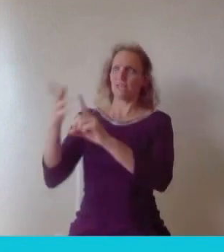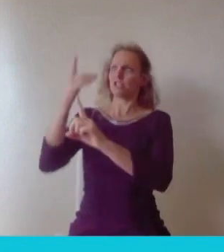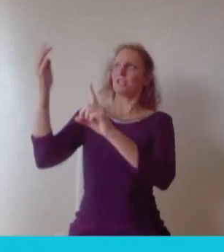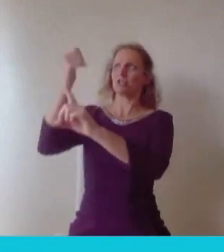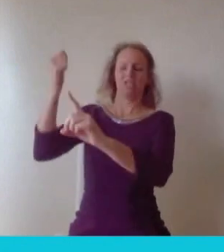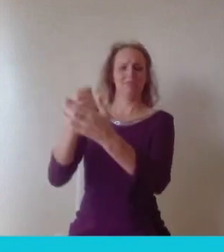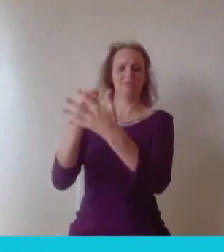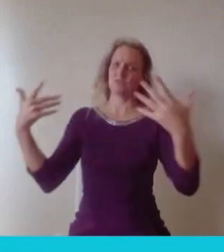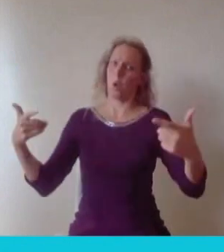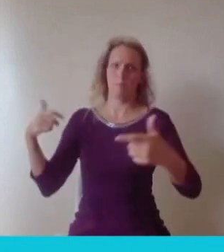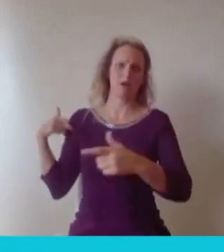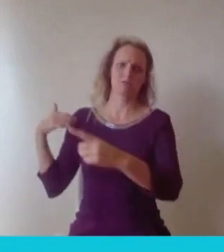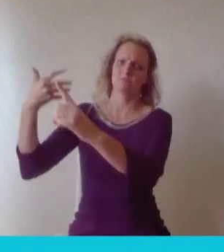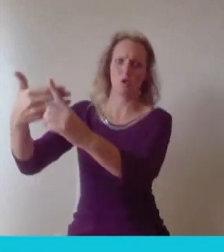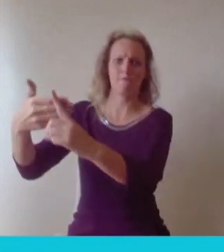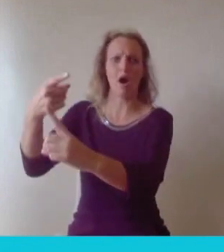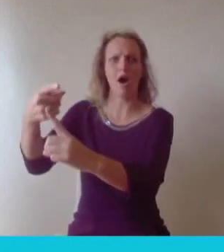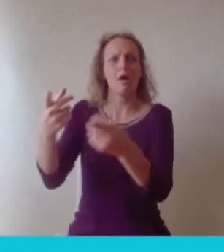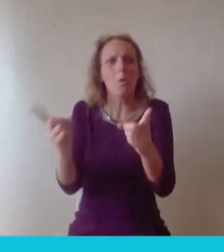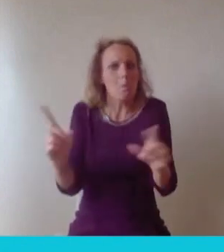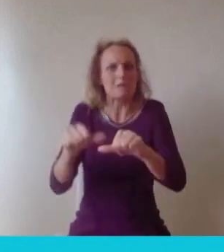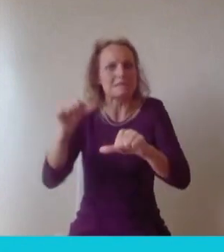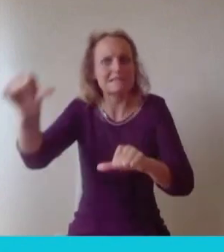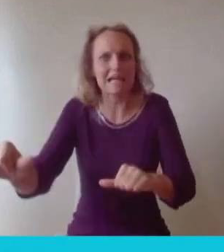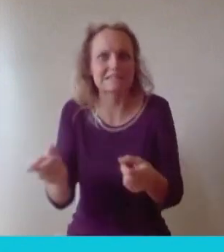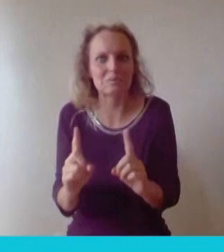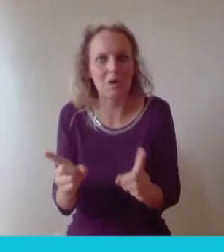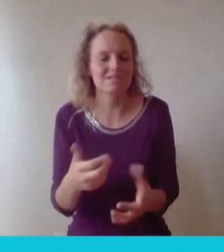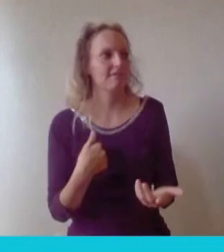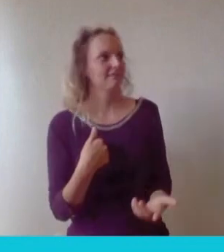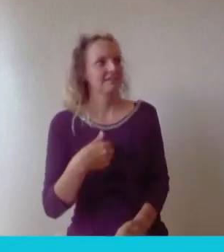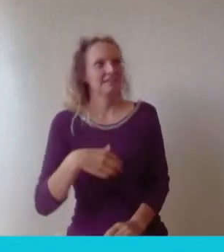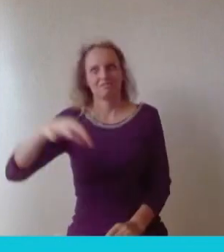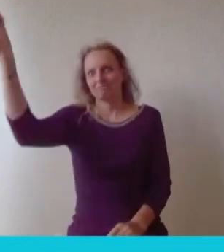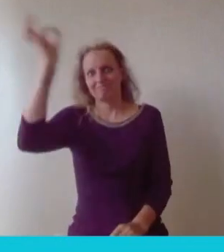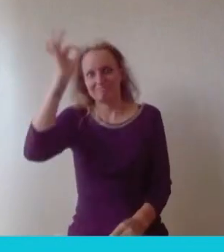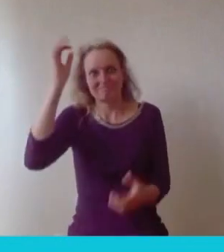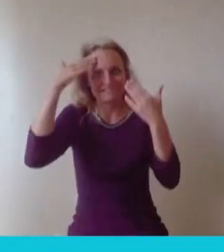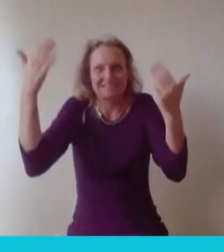I have no idea and to be honest that's something I'm learning to embrace and I think it's actually really fun so i'm a bit envious of